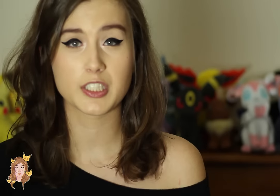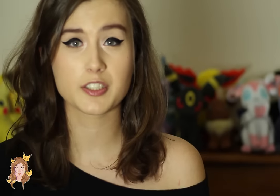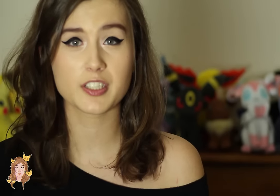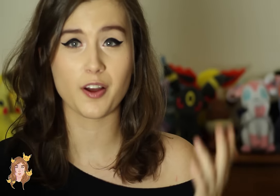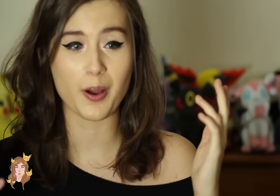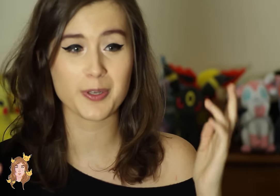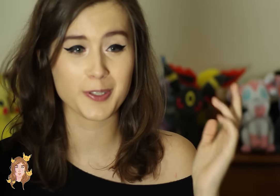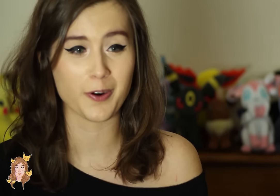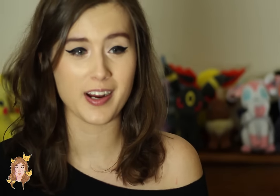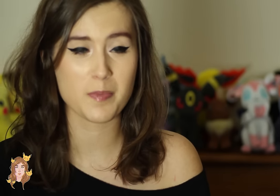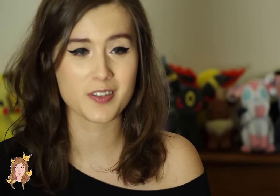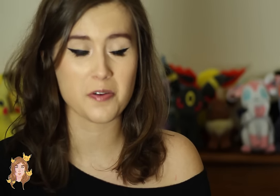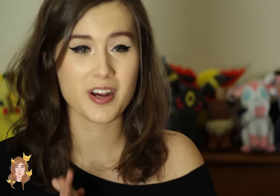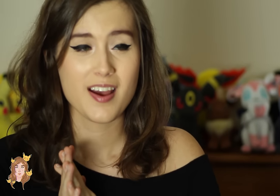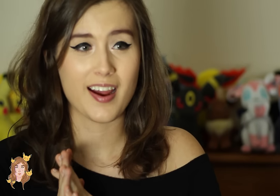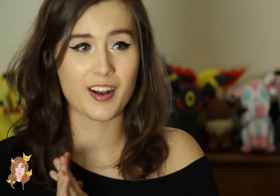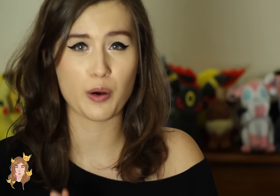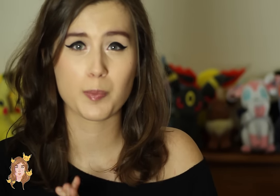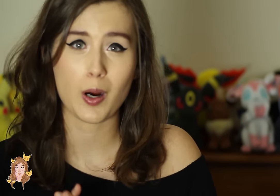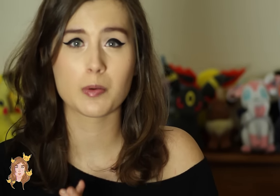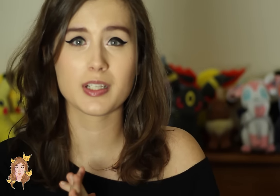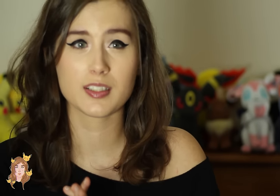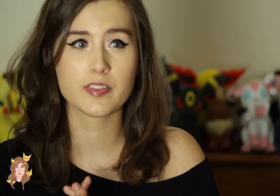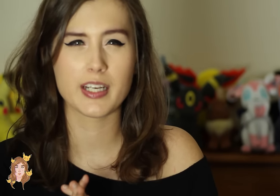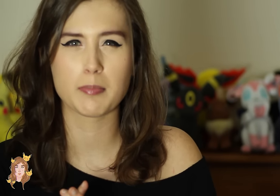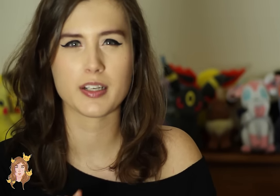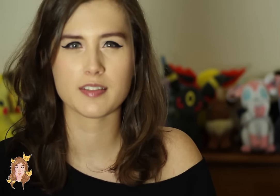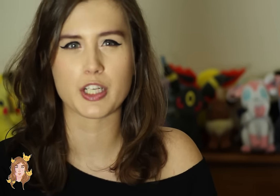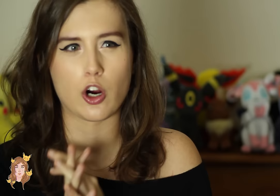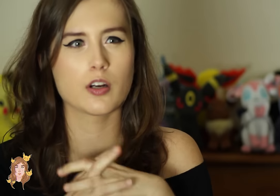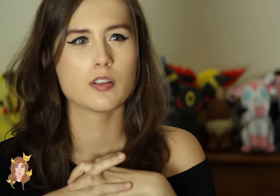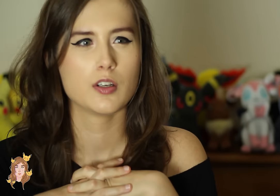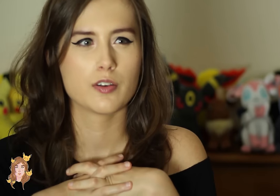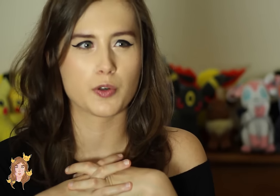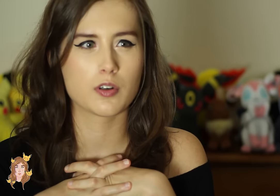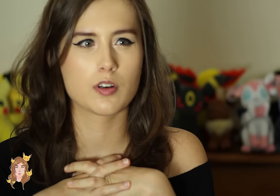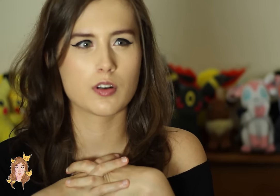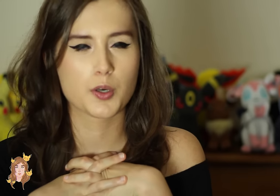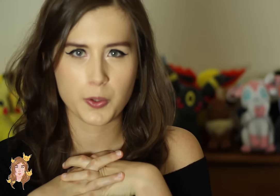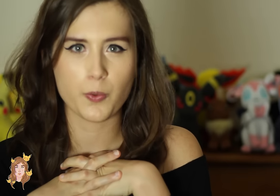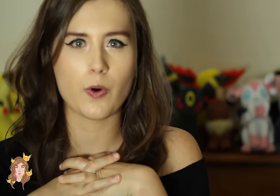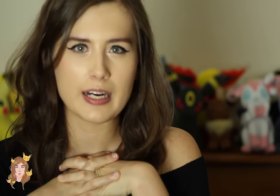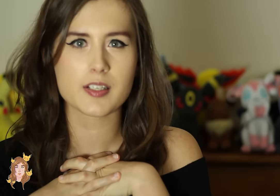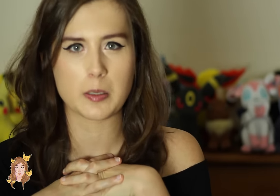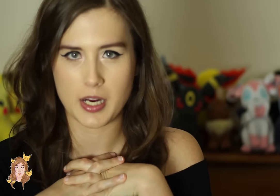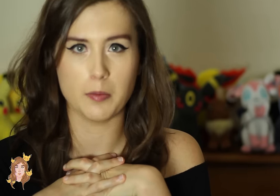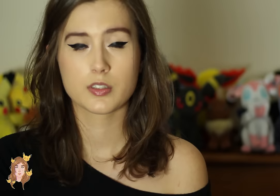Seriously though, that was a great episode and I will probably leave it in my DVR for quite some time.